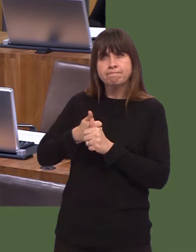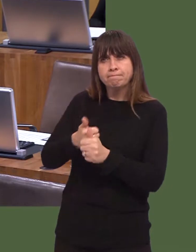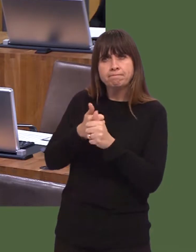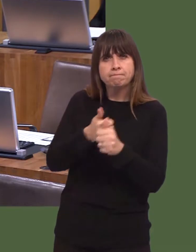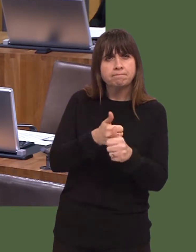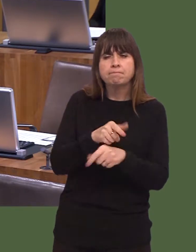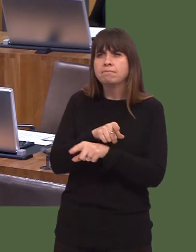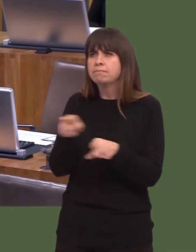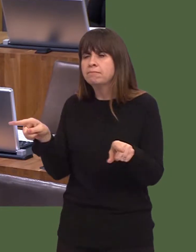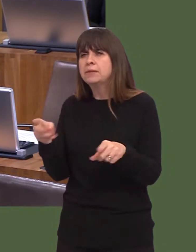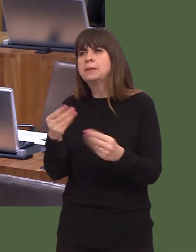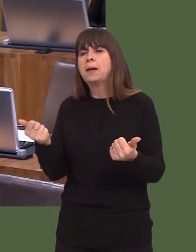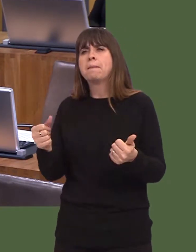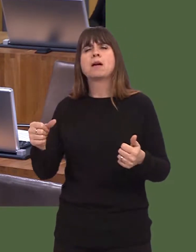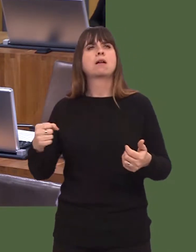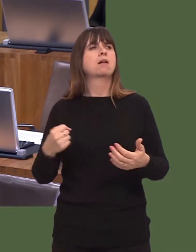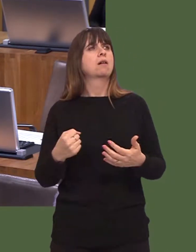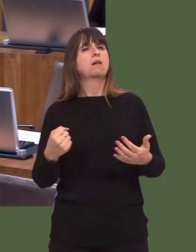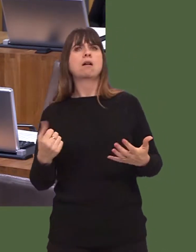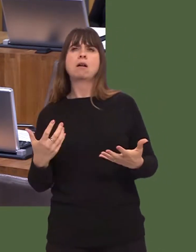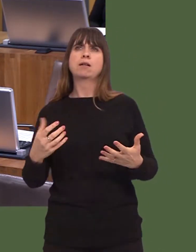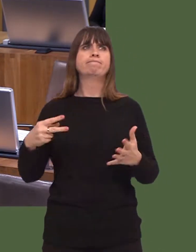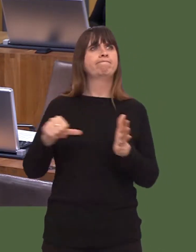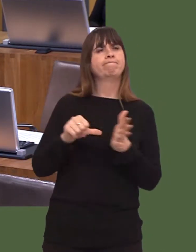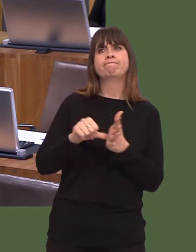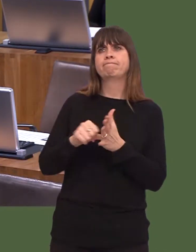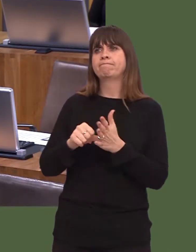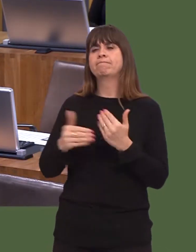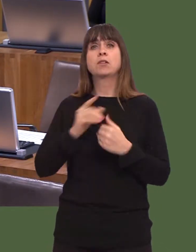because of the renewal of the business rates.